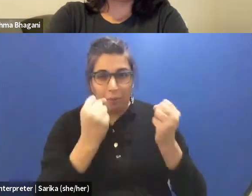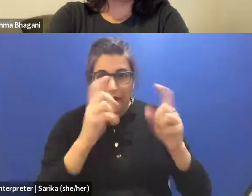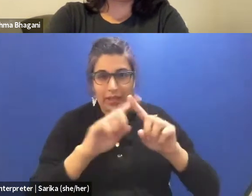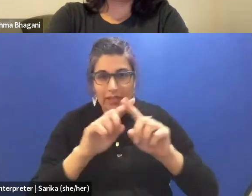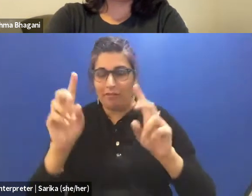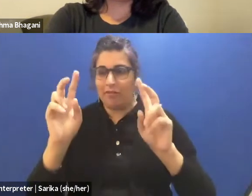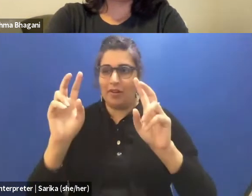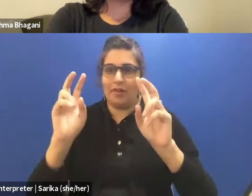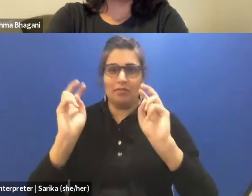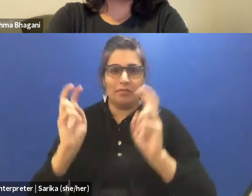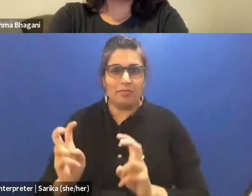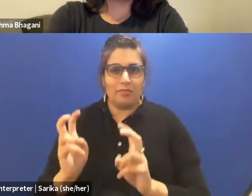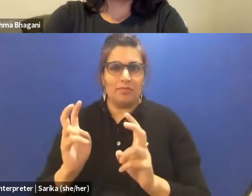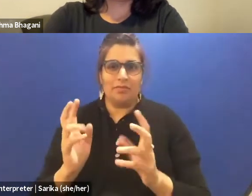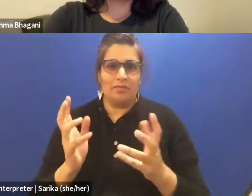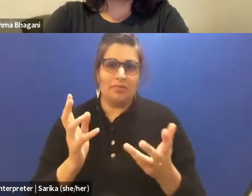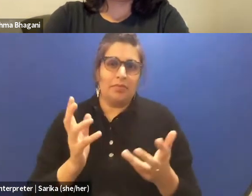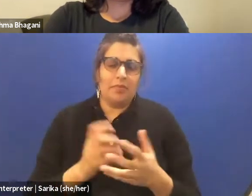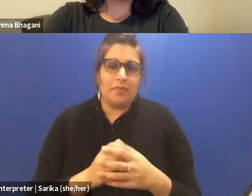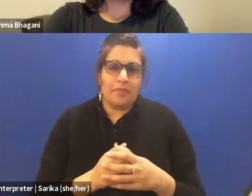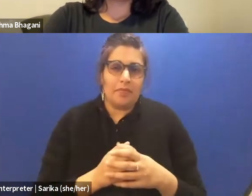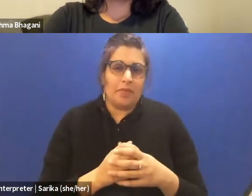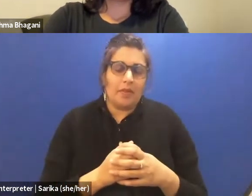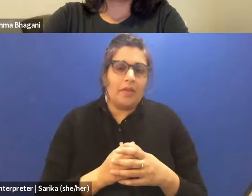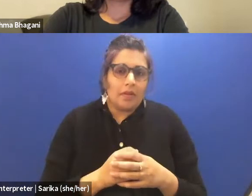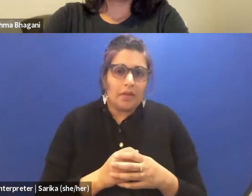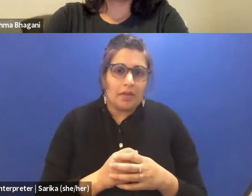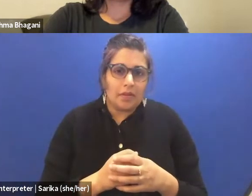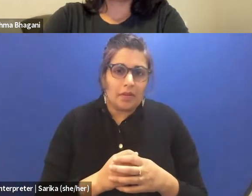to see with the basic topic.